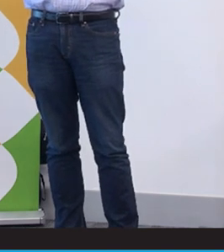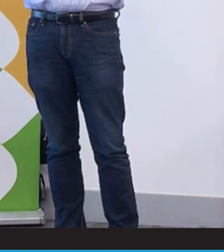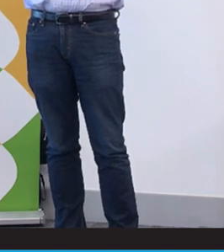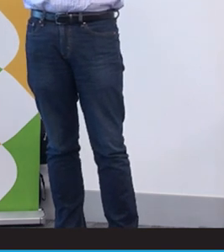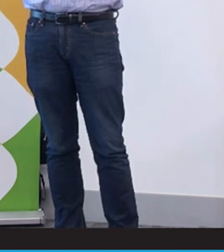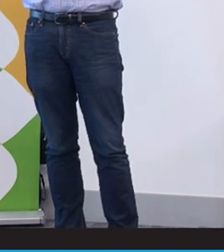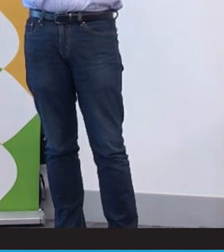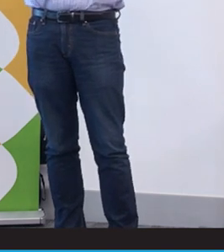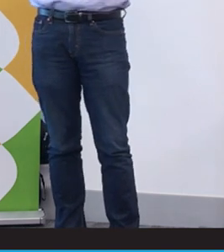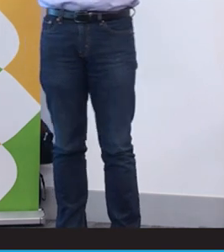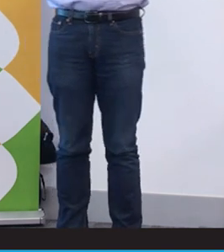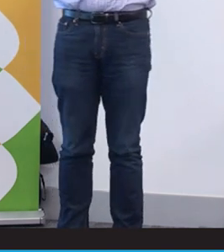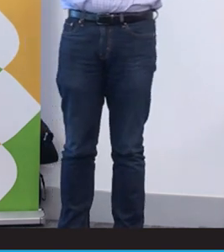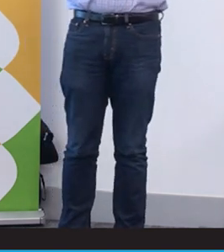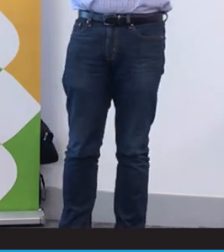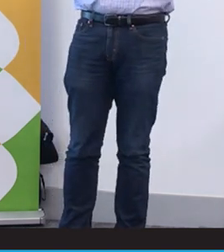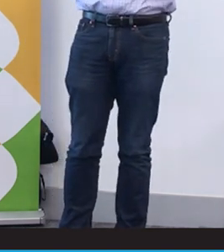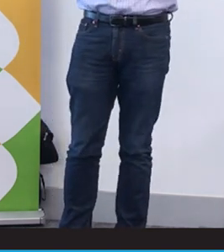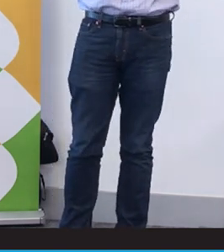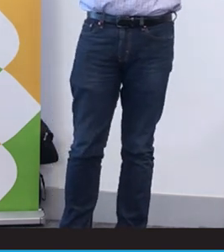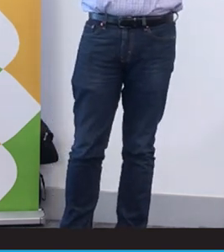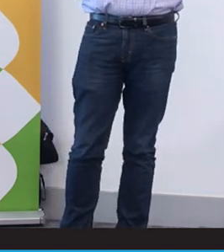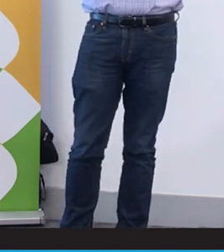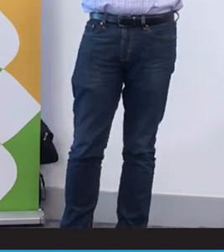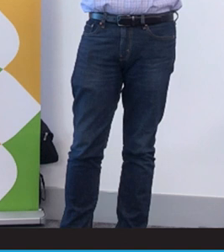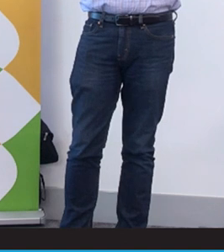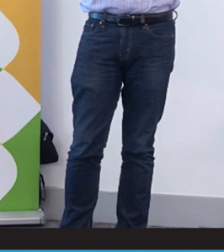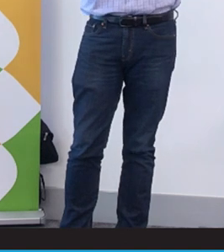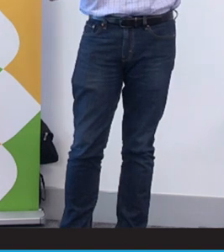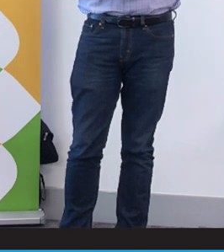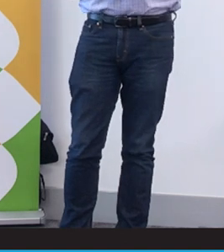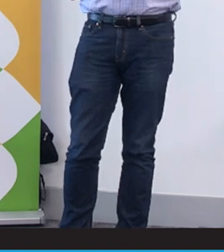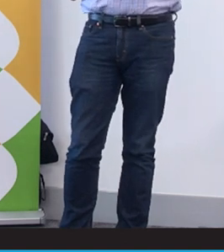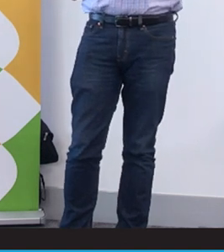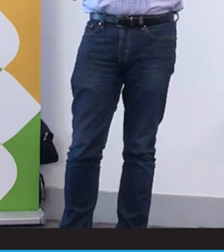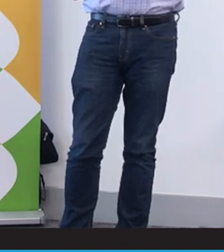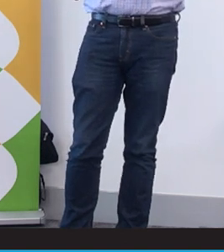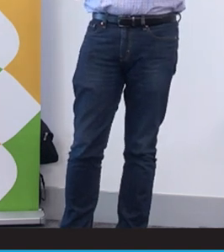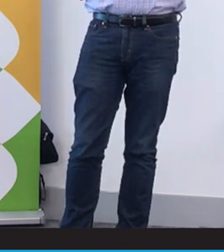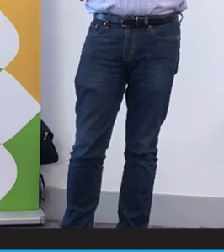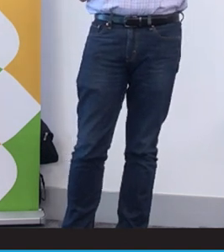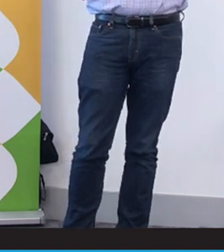what we can offer a rich diversity of perspective of life, ways of communicating and many other